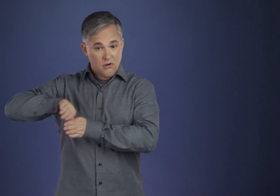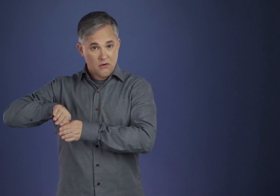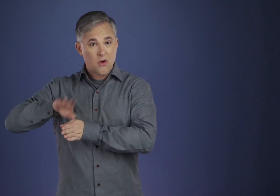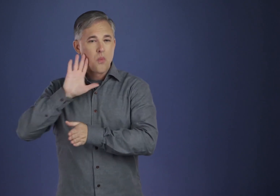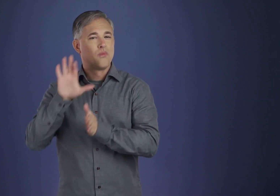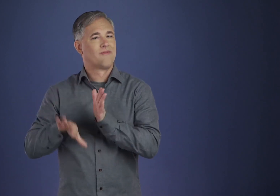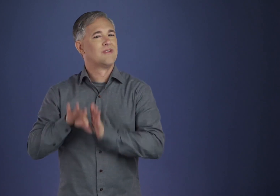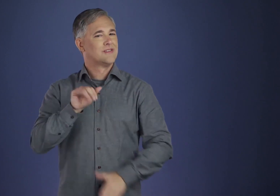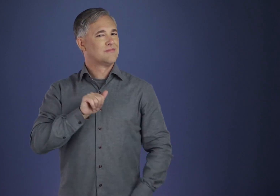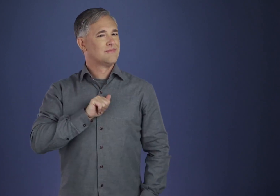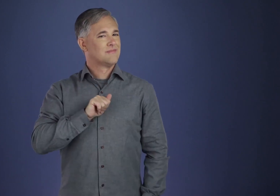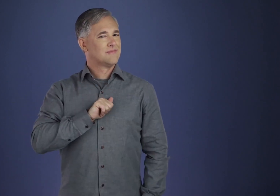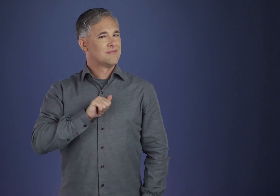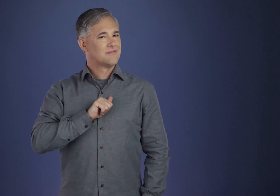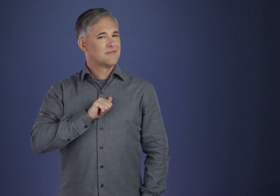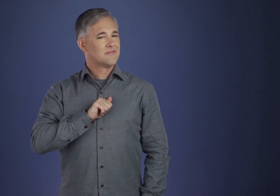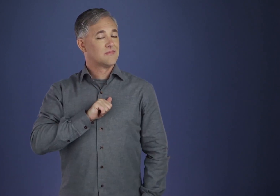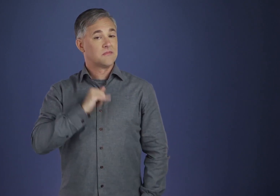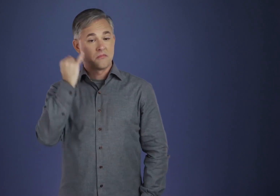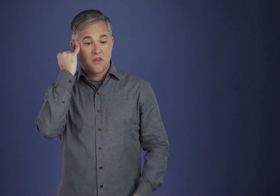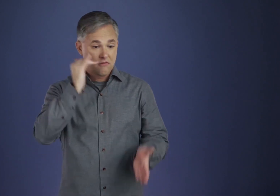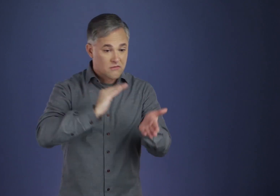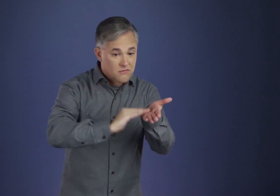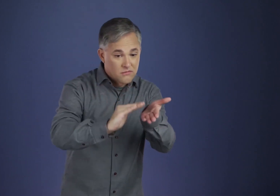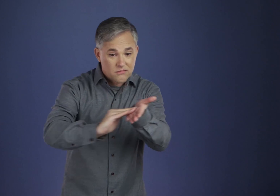It is by forgiving that one is forgiven.